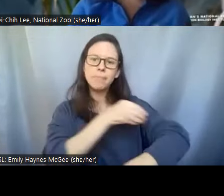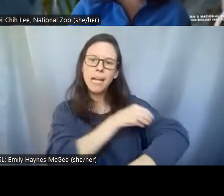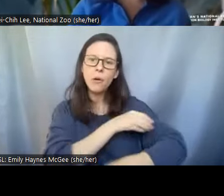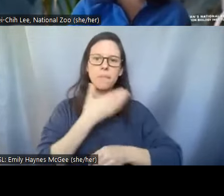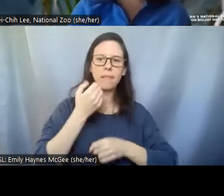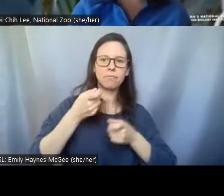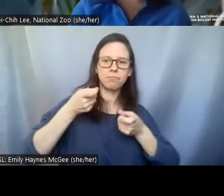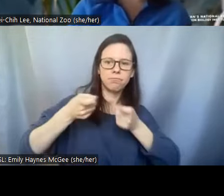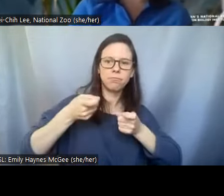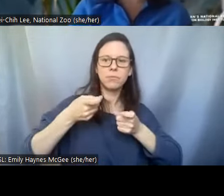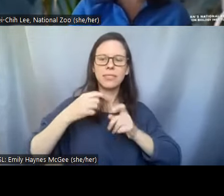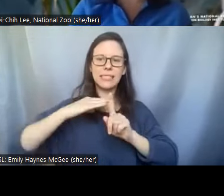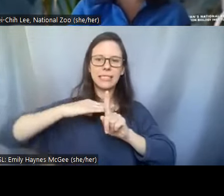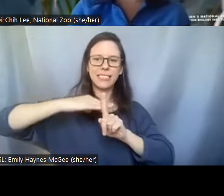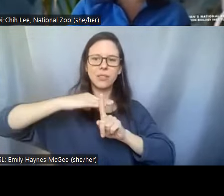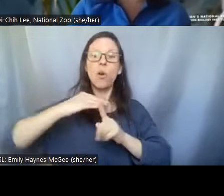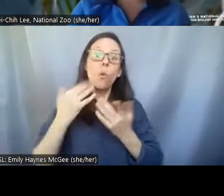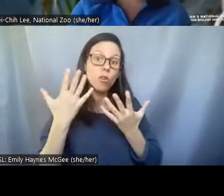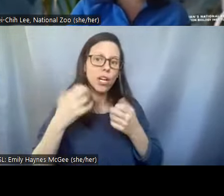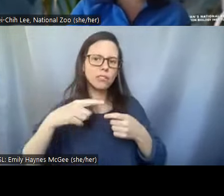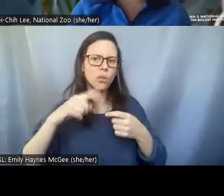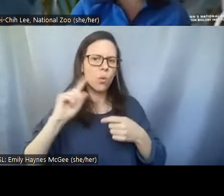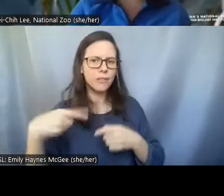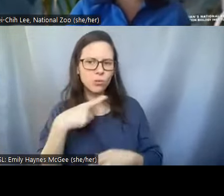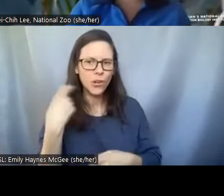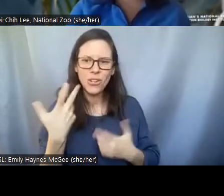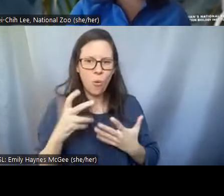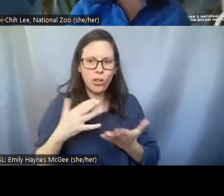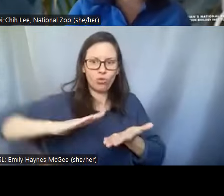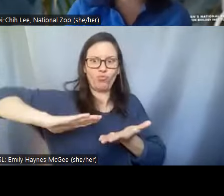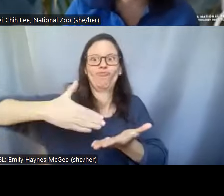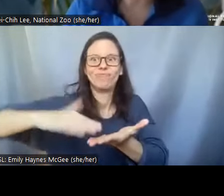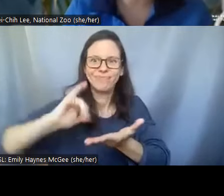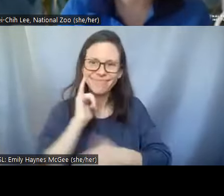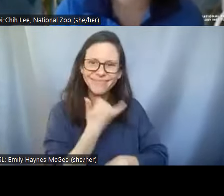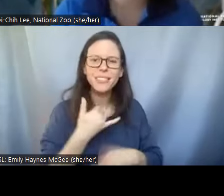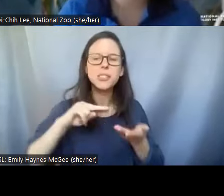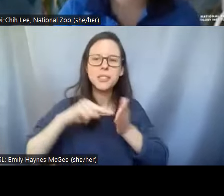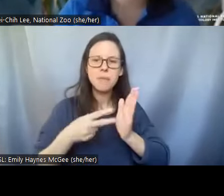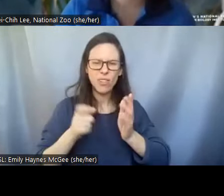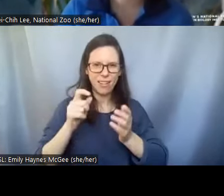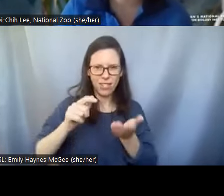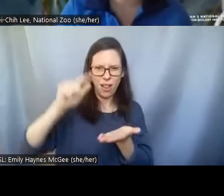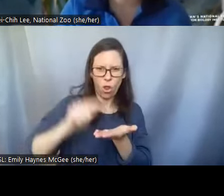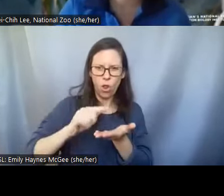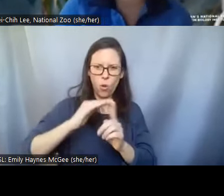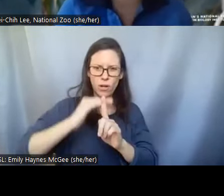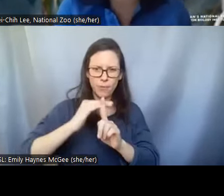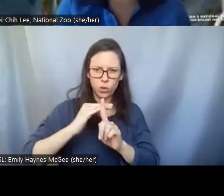dry it but not to cook it. So we need to control the low temperature so that the samples remain